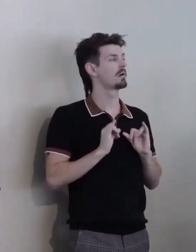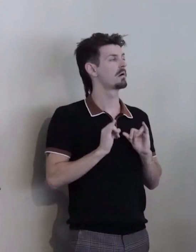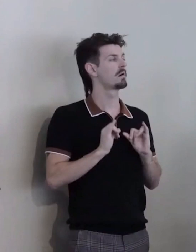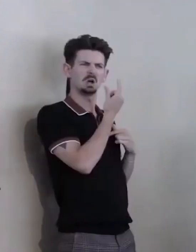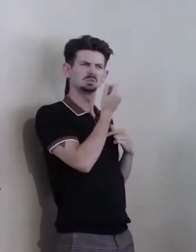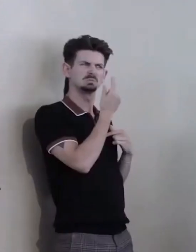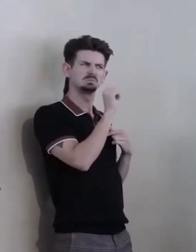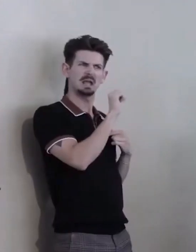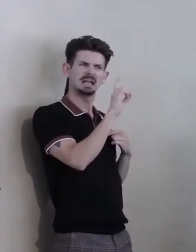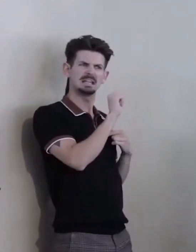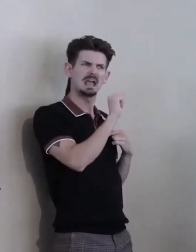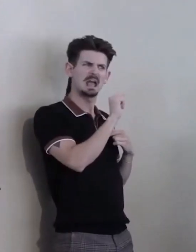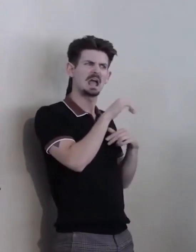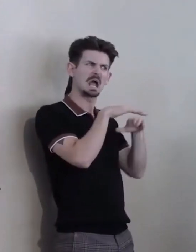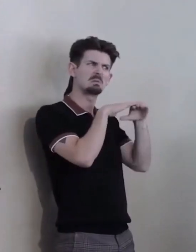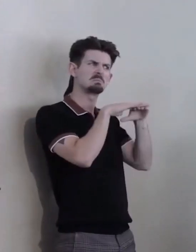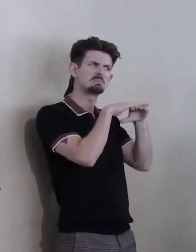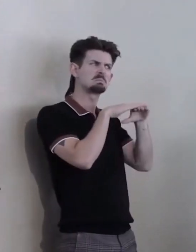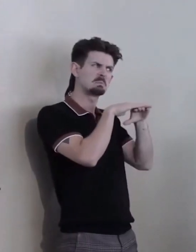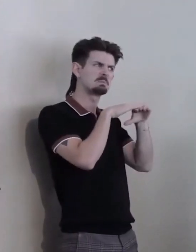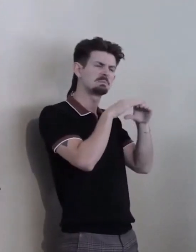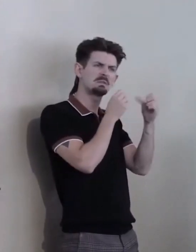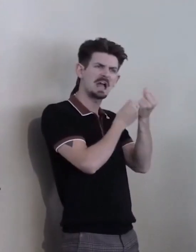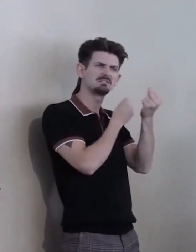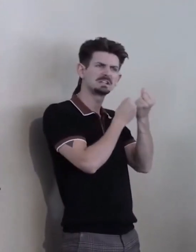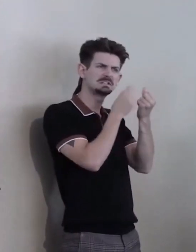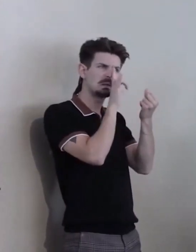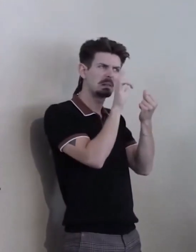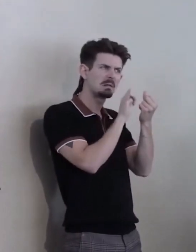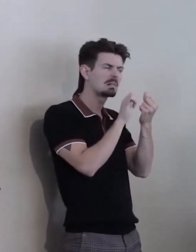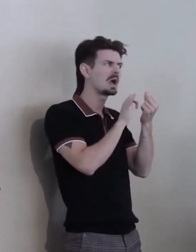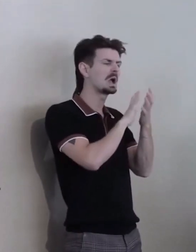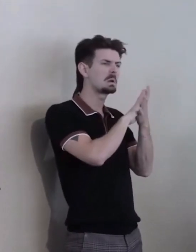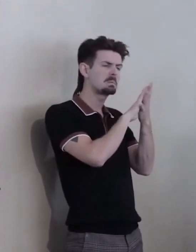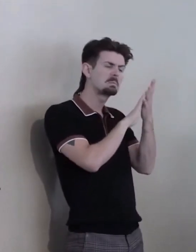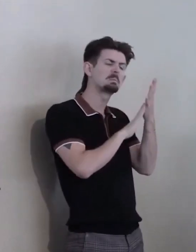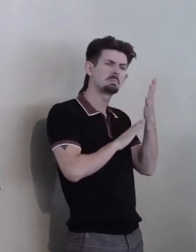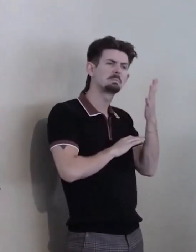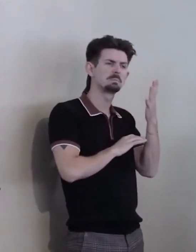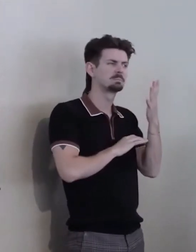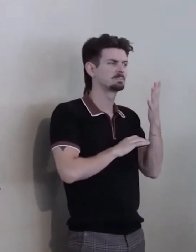I understood some of the advocacy that was happening in the late eighties, understood that it was a landmark.